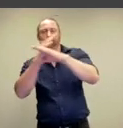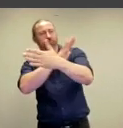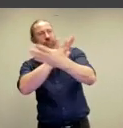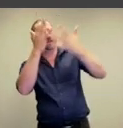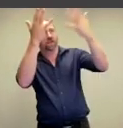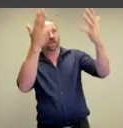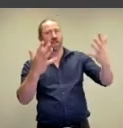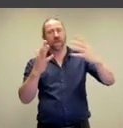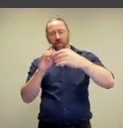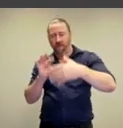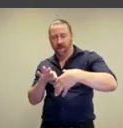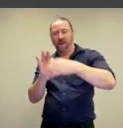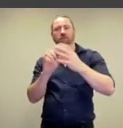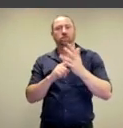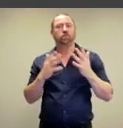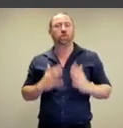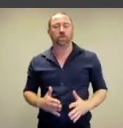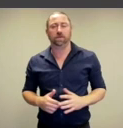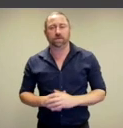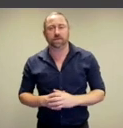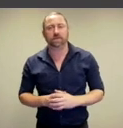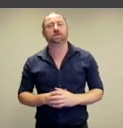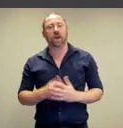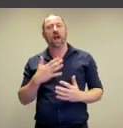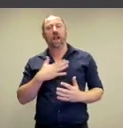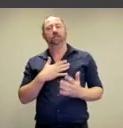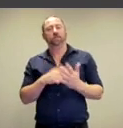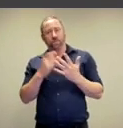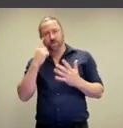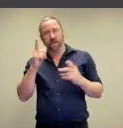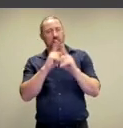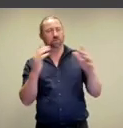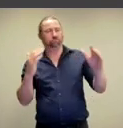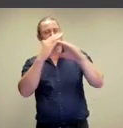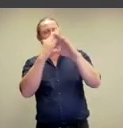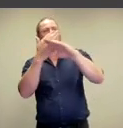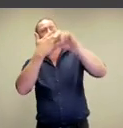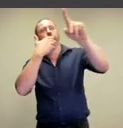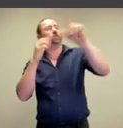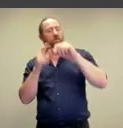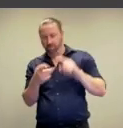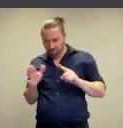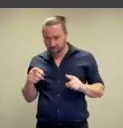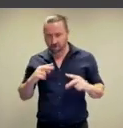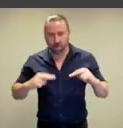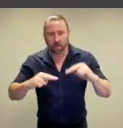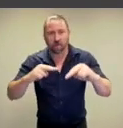the Surrealists who absolutely delighted